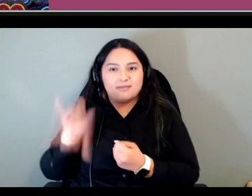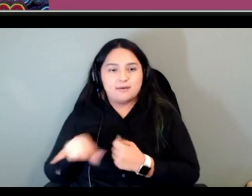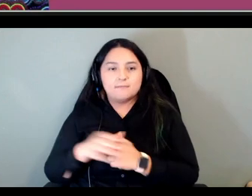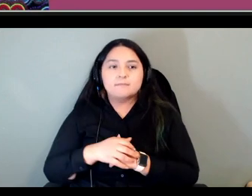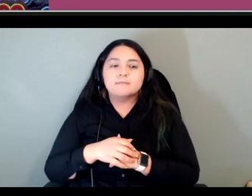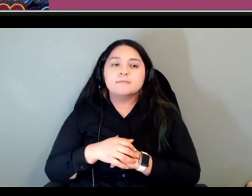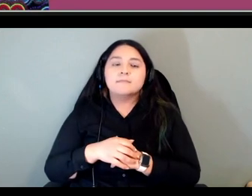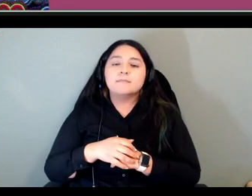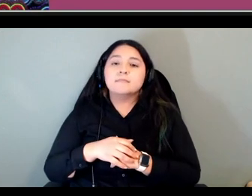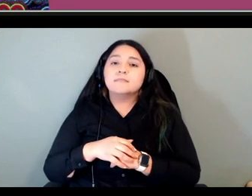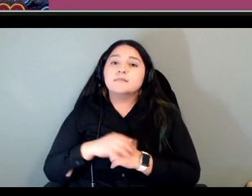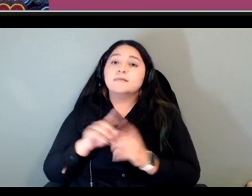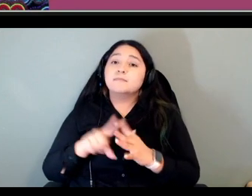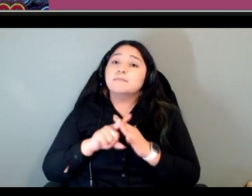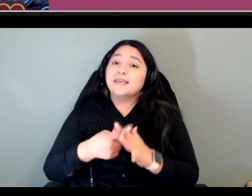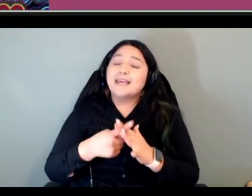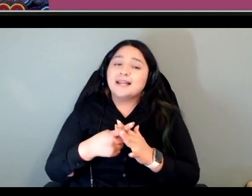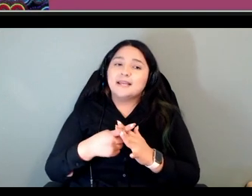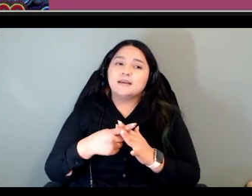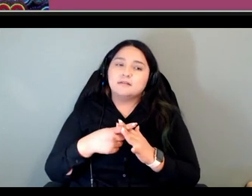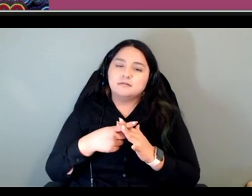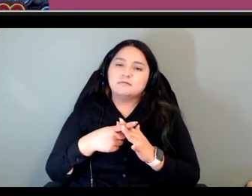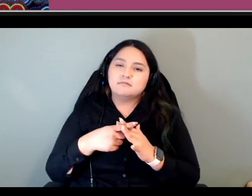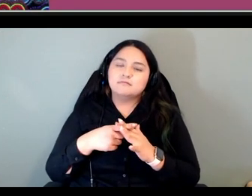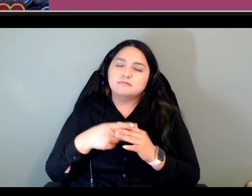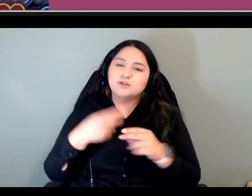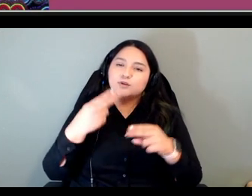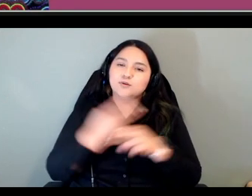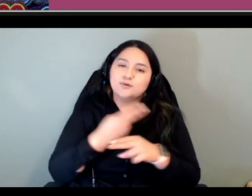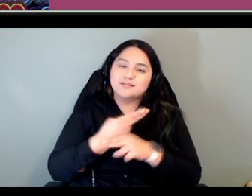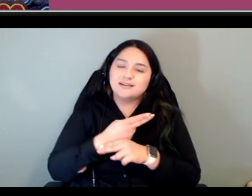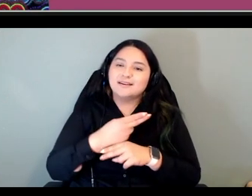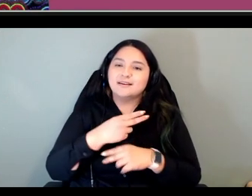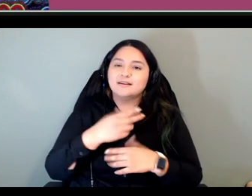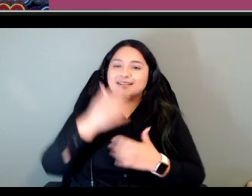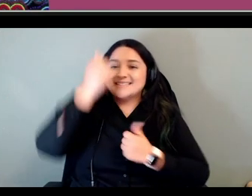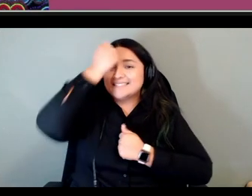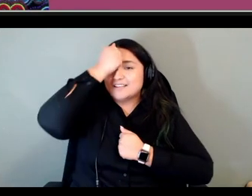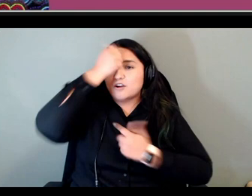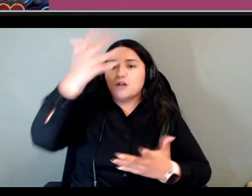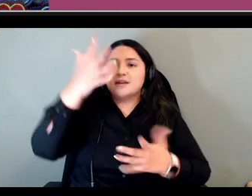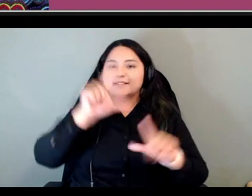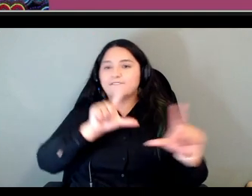beginning was how to use a depolarizing framework and to work from within the language thus